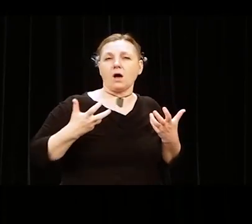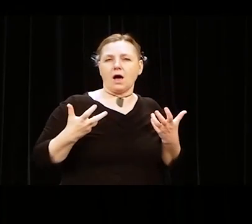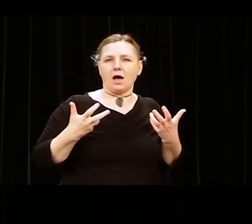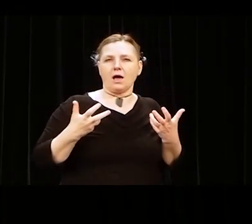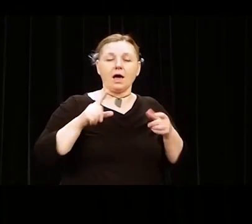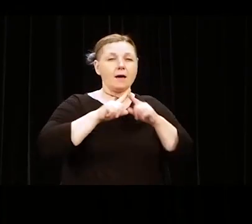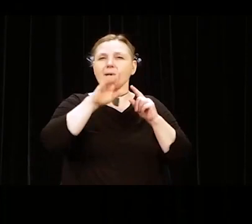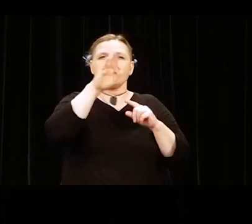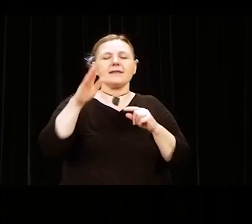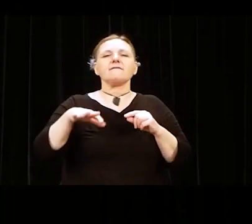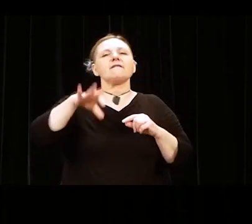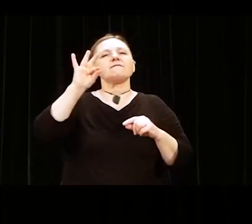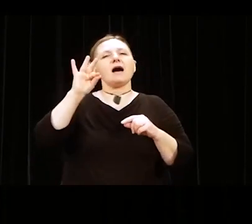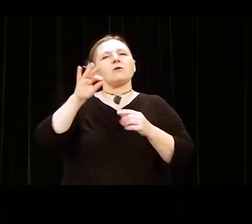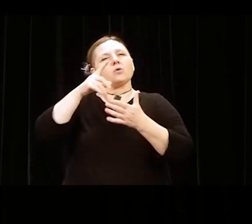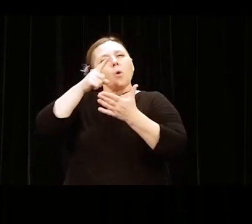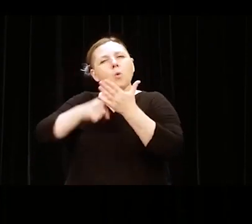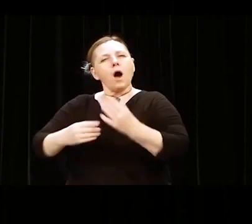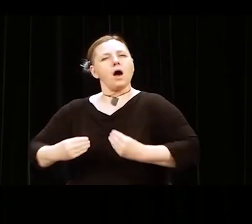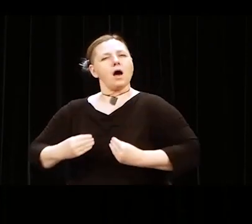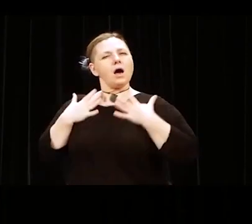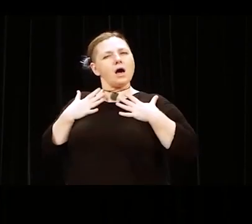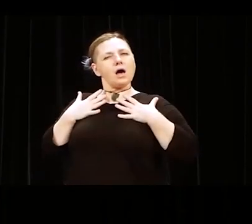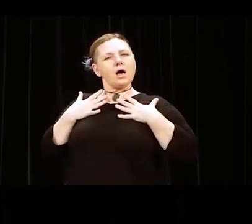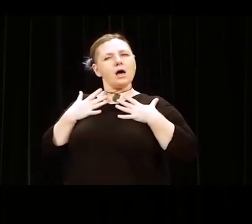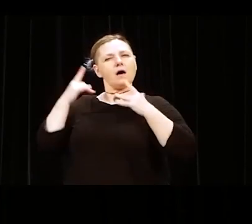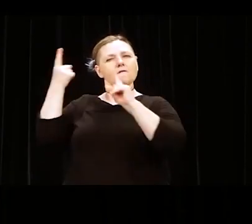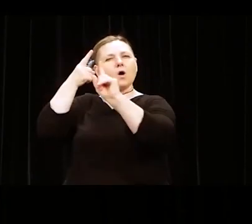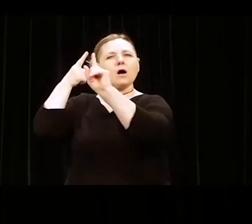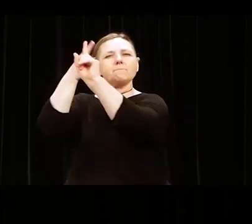Never found his cause because you see